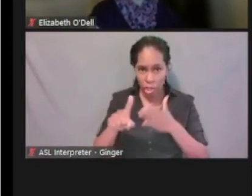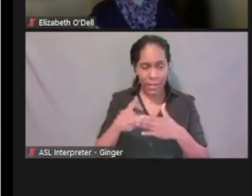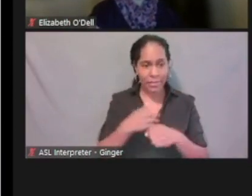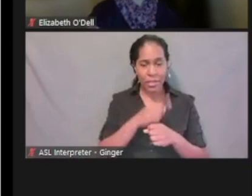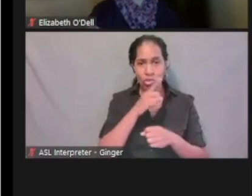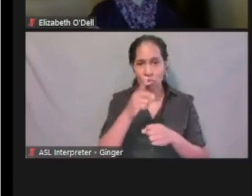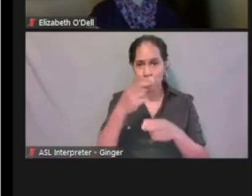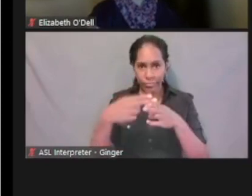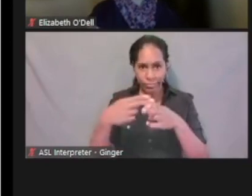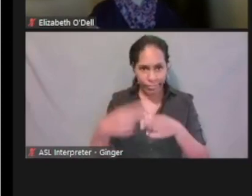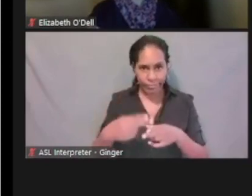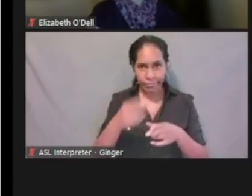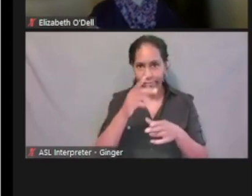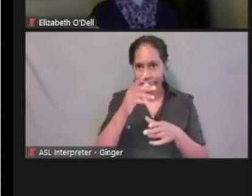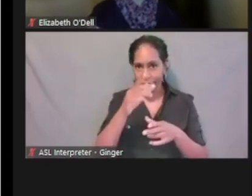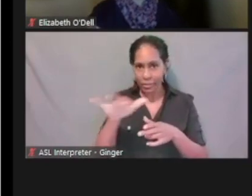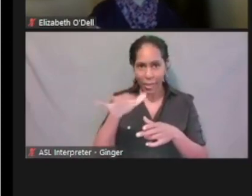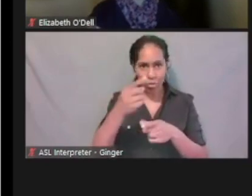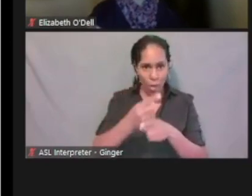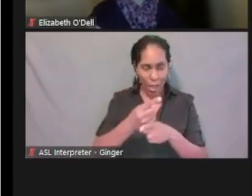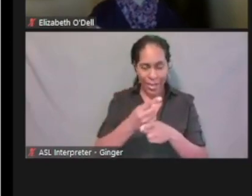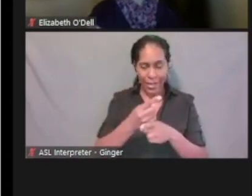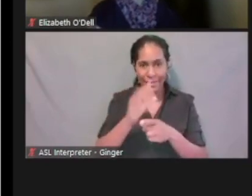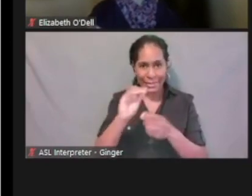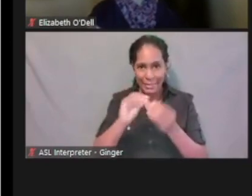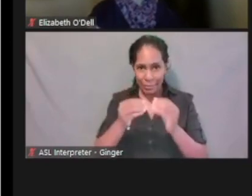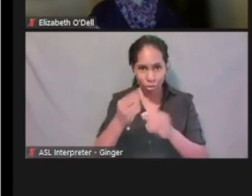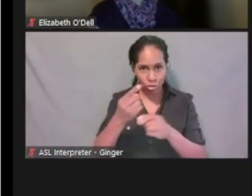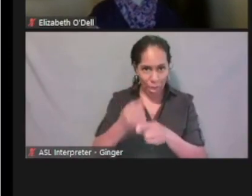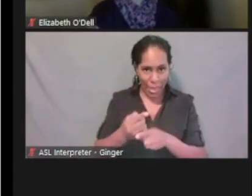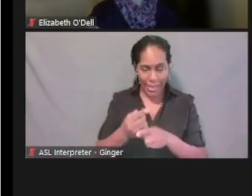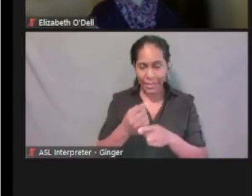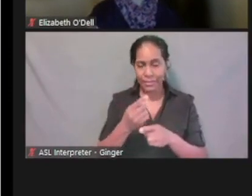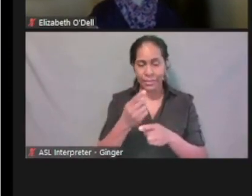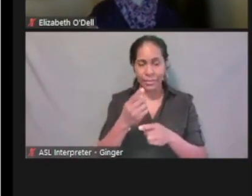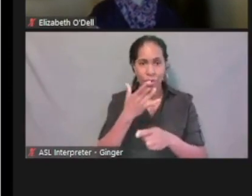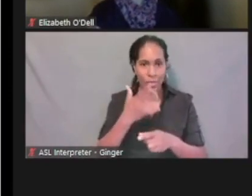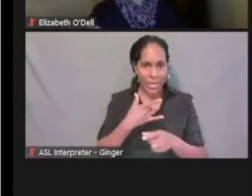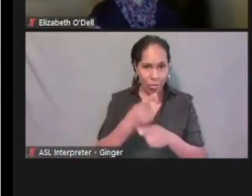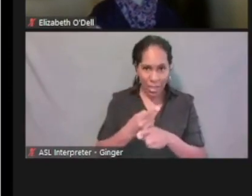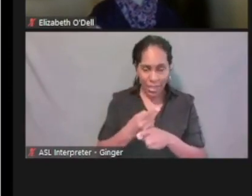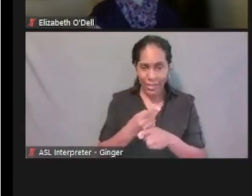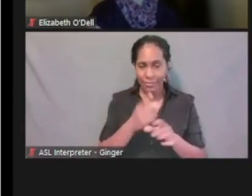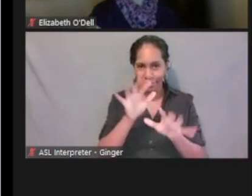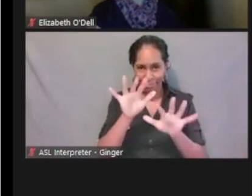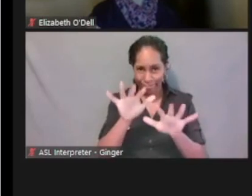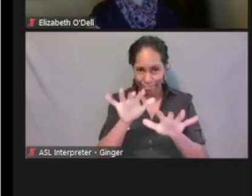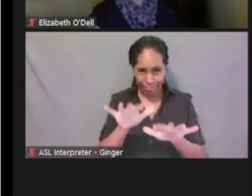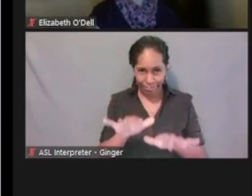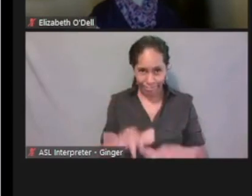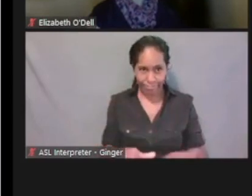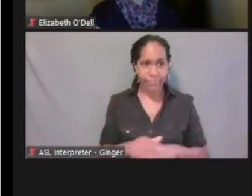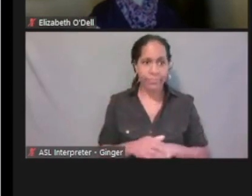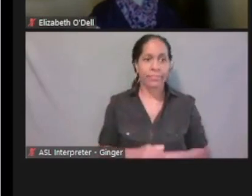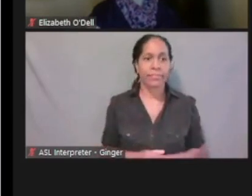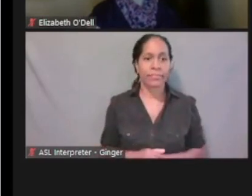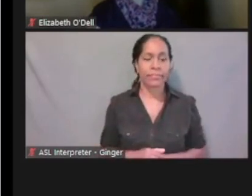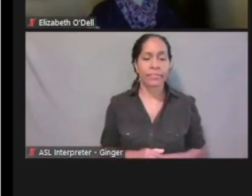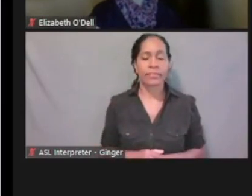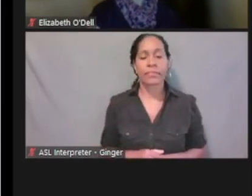transposed numbers or wrong date of birth or social security number. I can come view it if I see that something wrong.